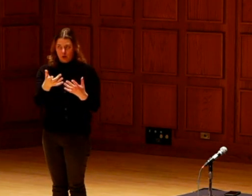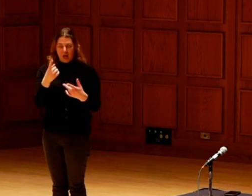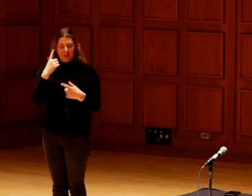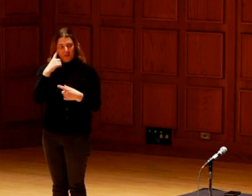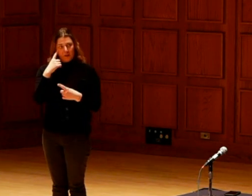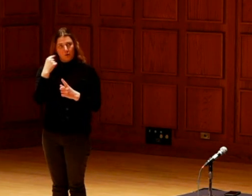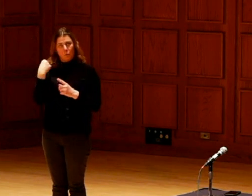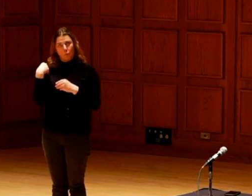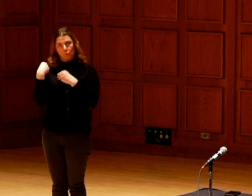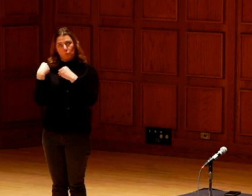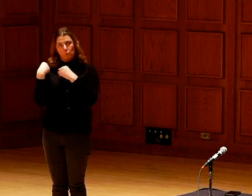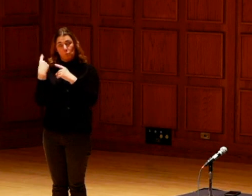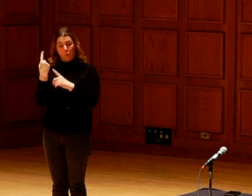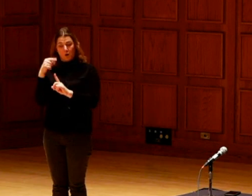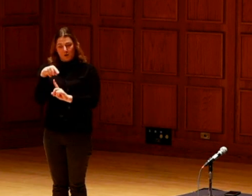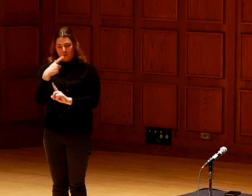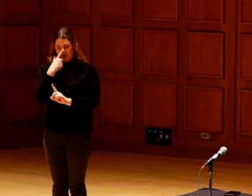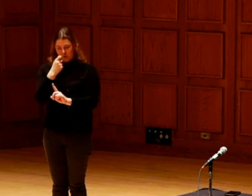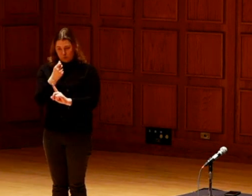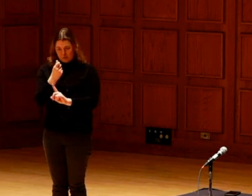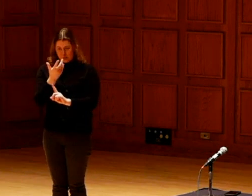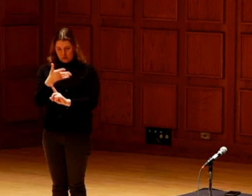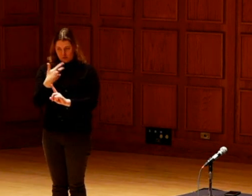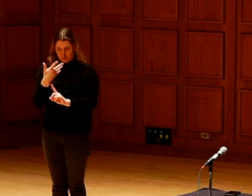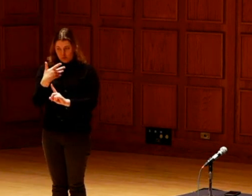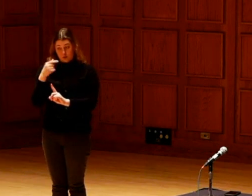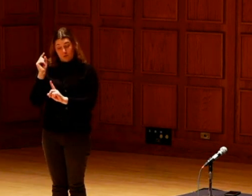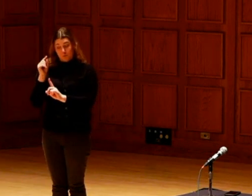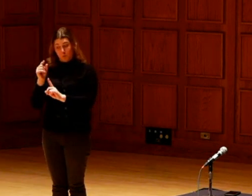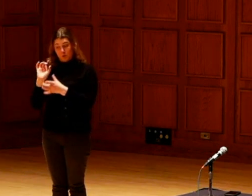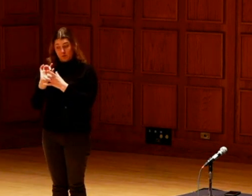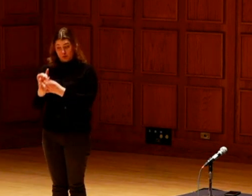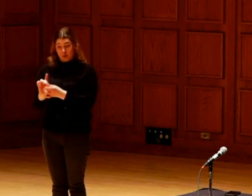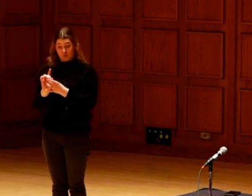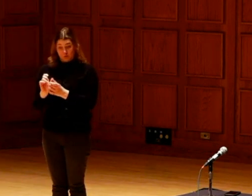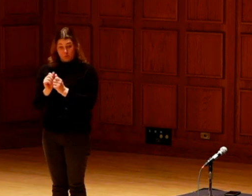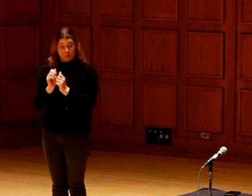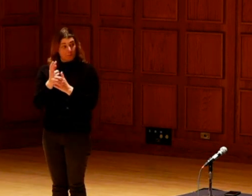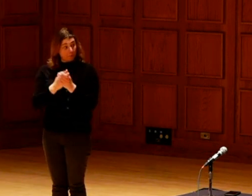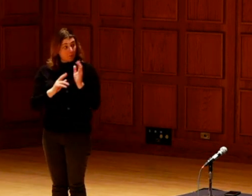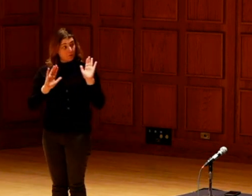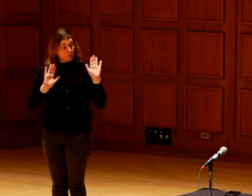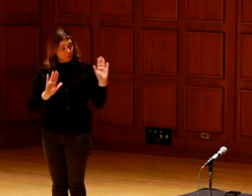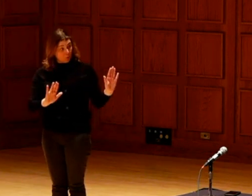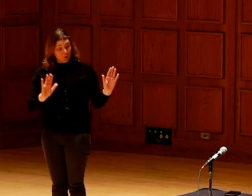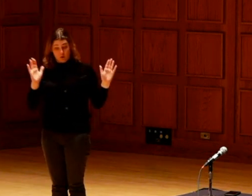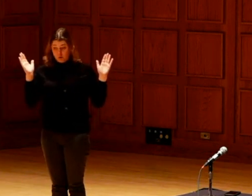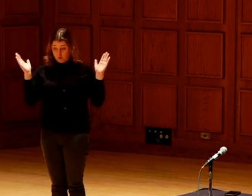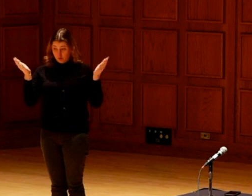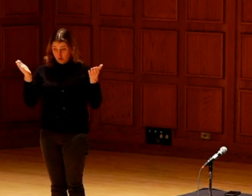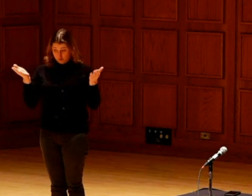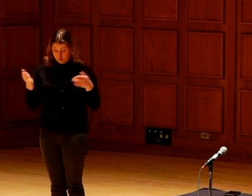think one of the interesting points of connection in both of your talks